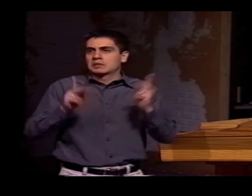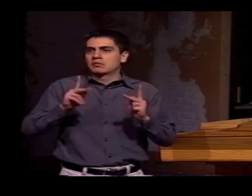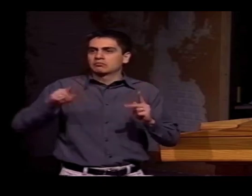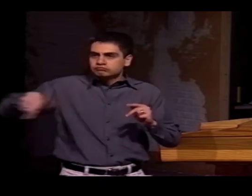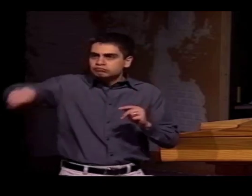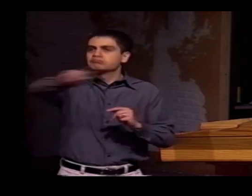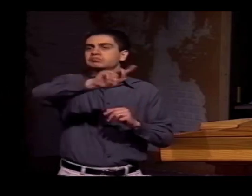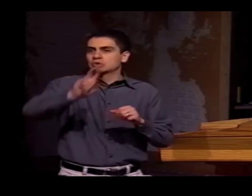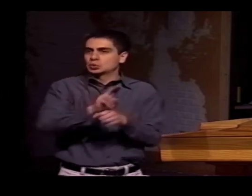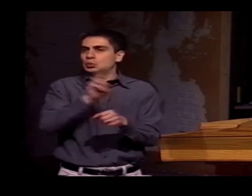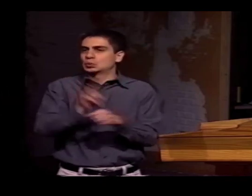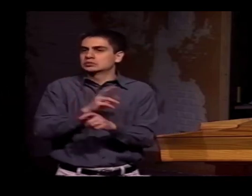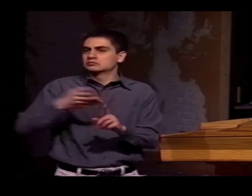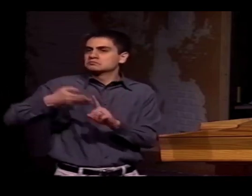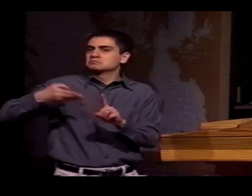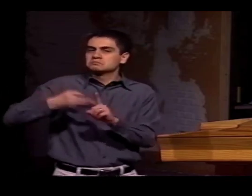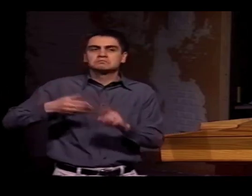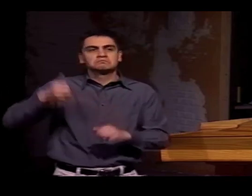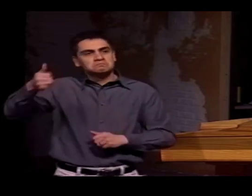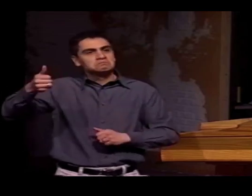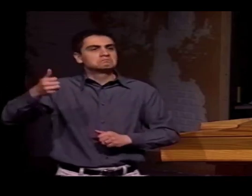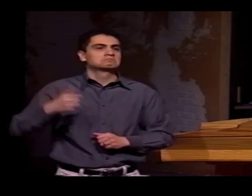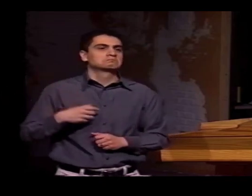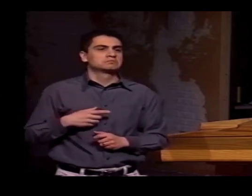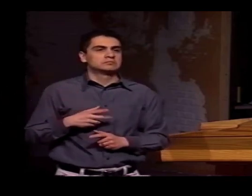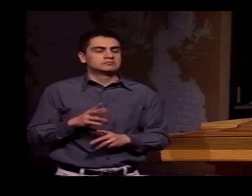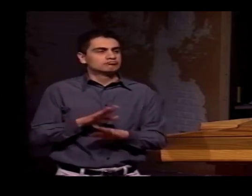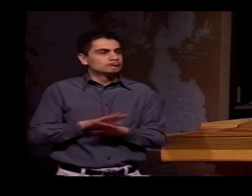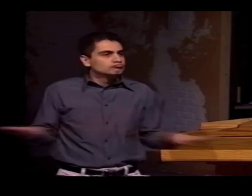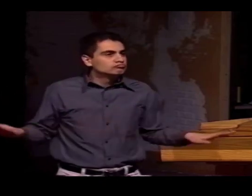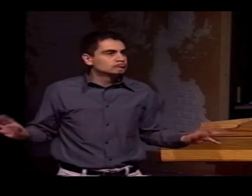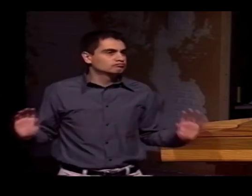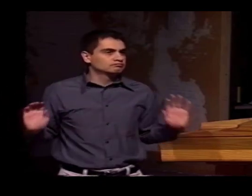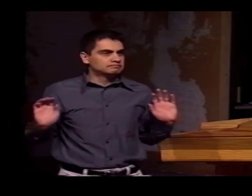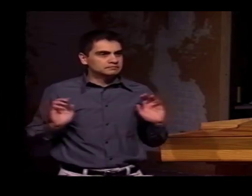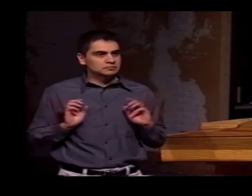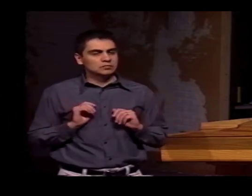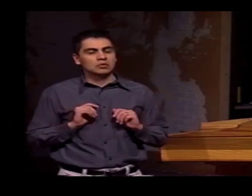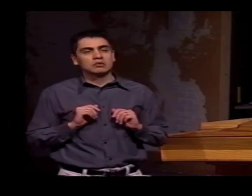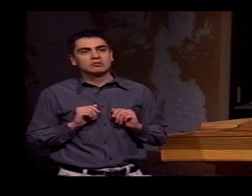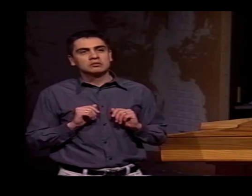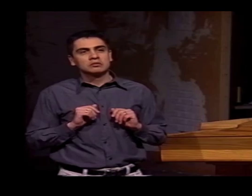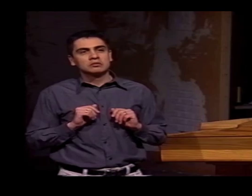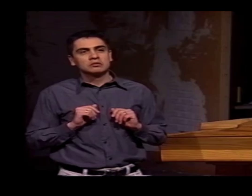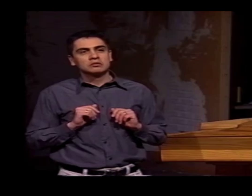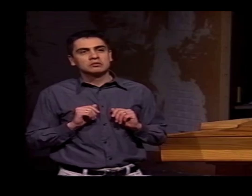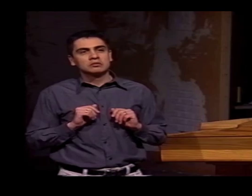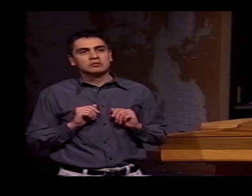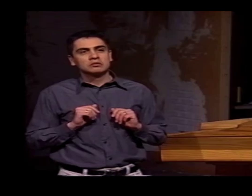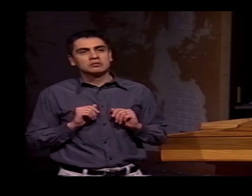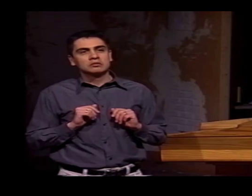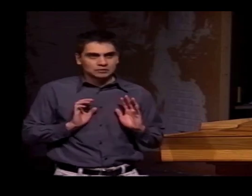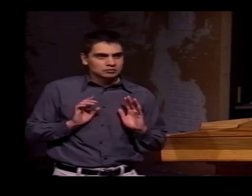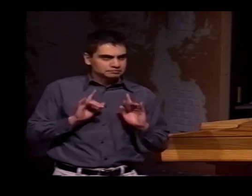BUT THERE ARE A LOT OF GESTURES THAT PEOPLE USE AND THEY USE REPEATEDLY, LIKE THIS THUMBS-UP GESTURE